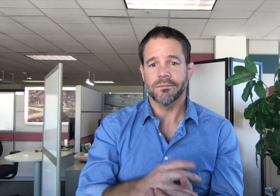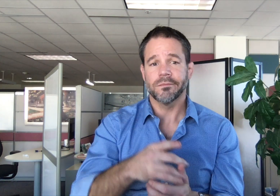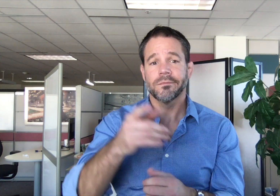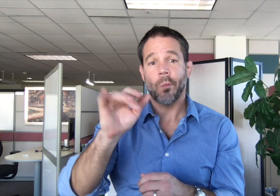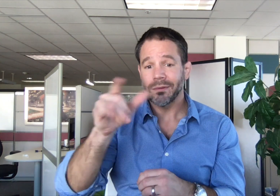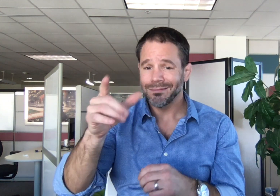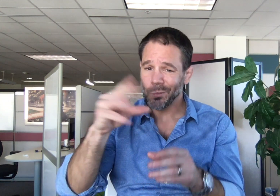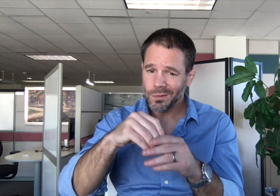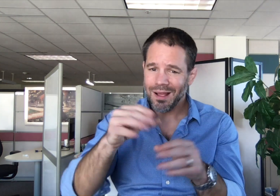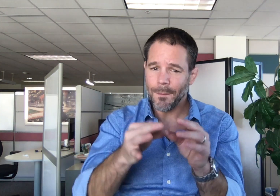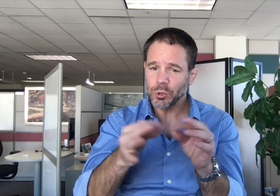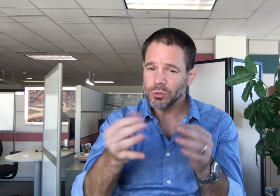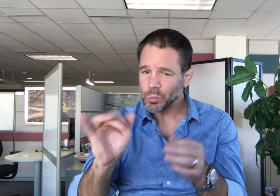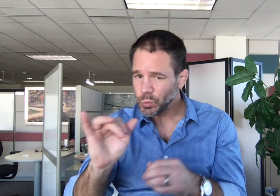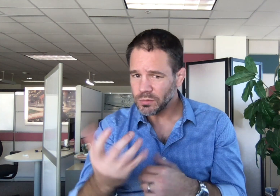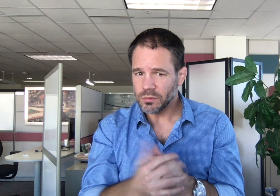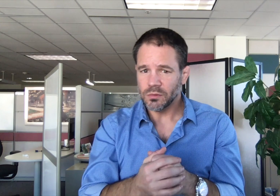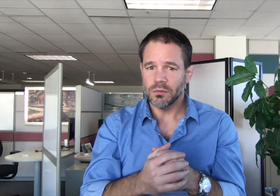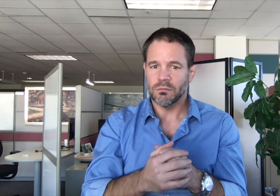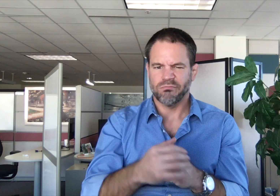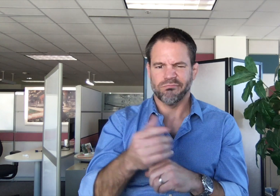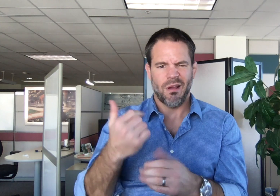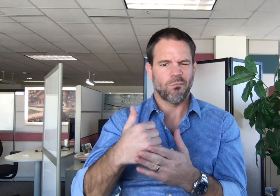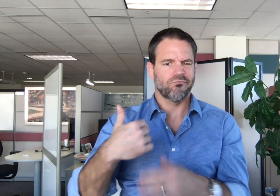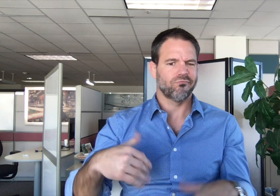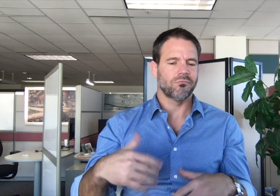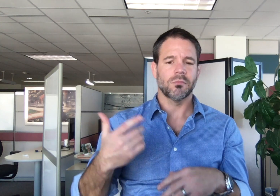and captioning services have the profound effect